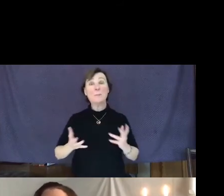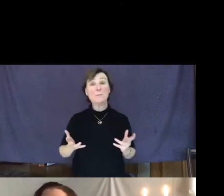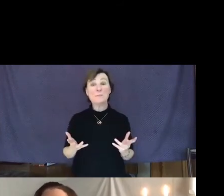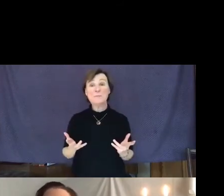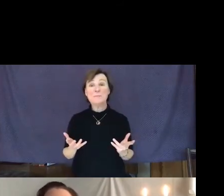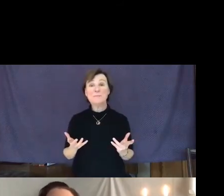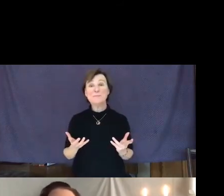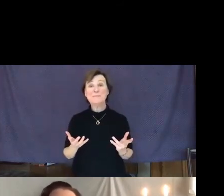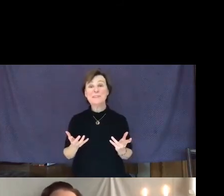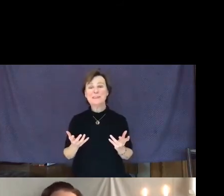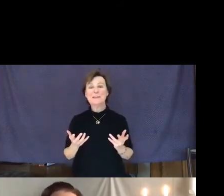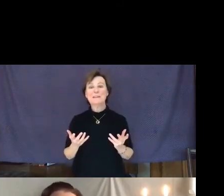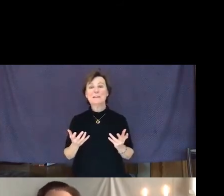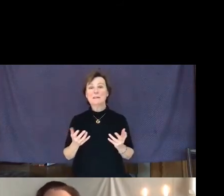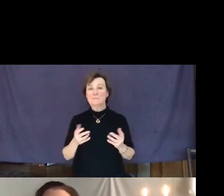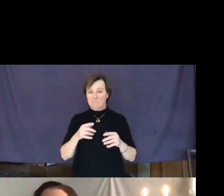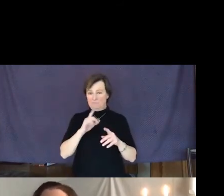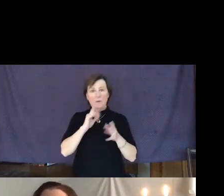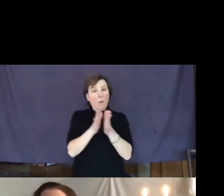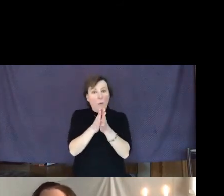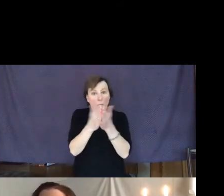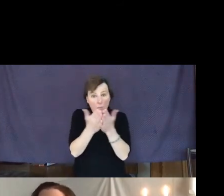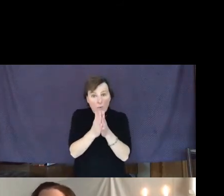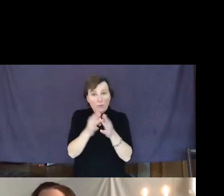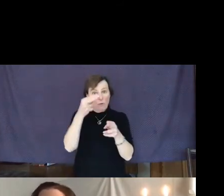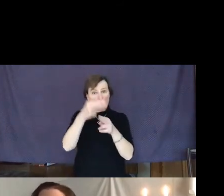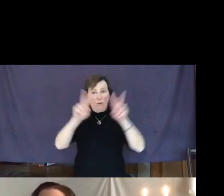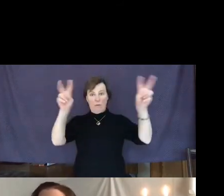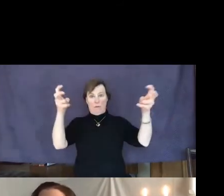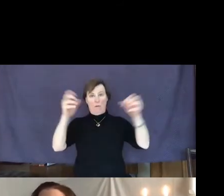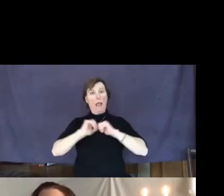There's even a book entitled "How can I Help?"